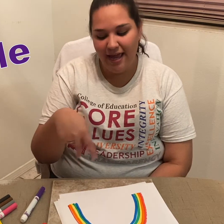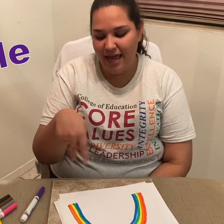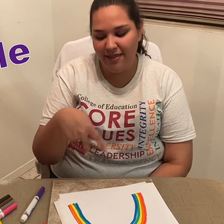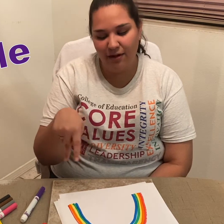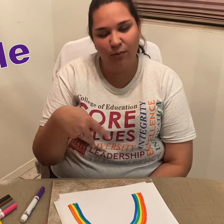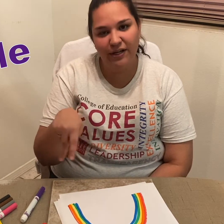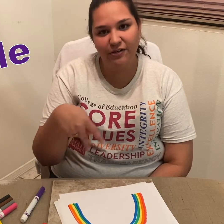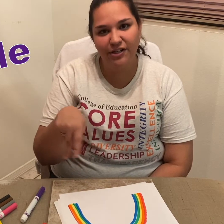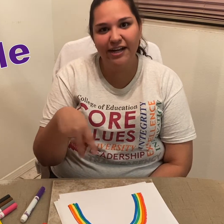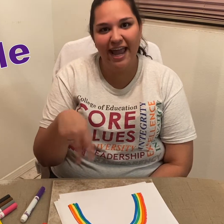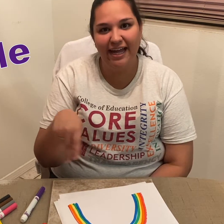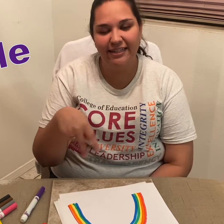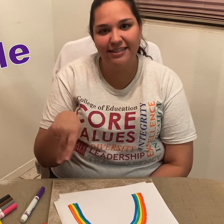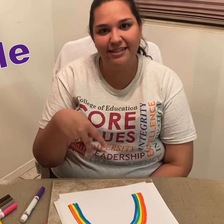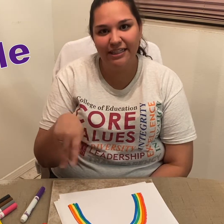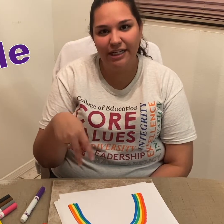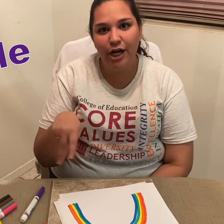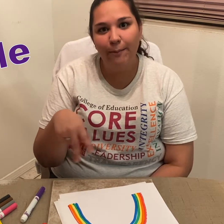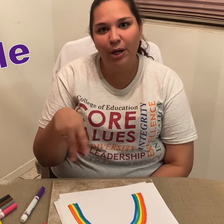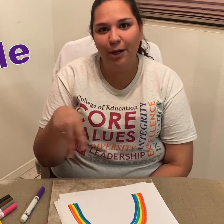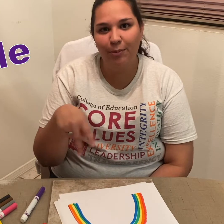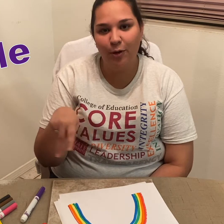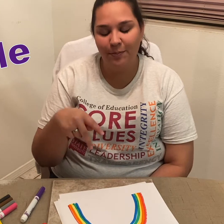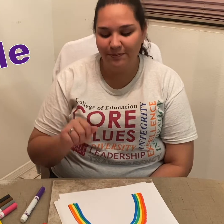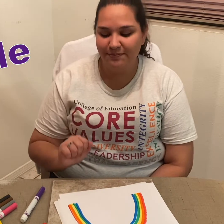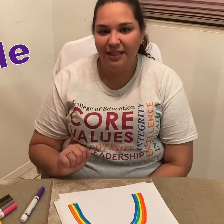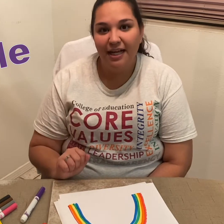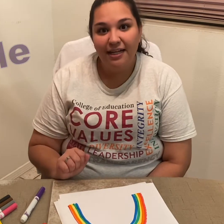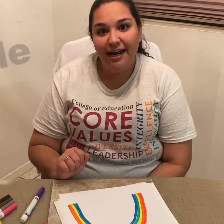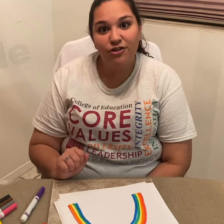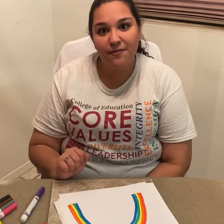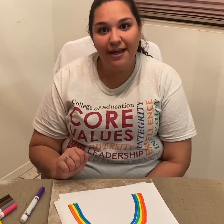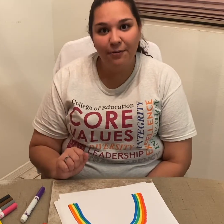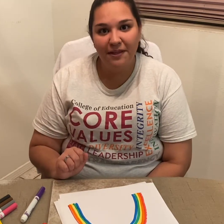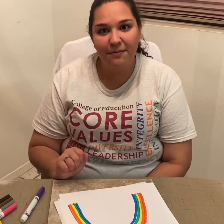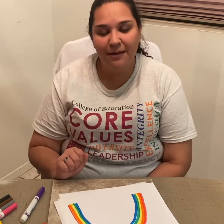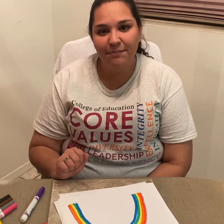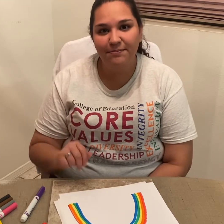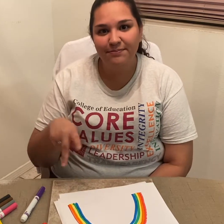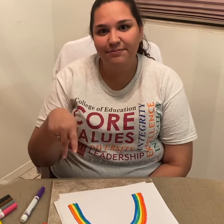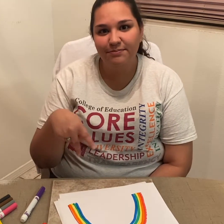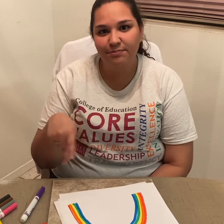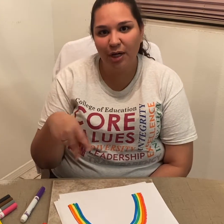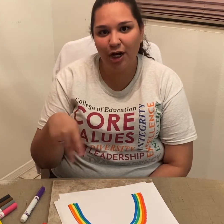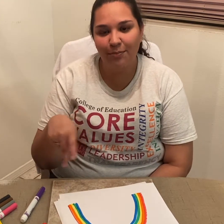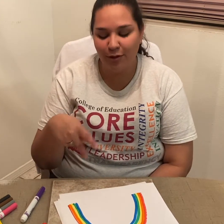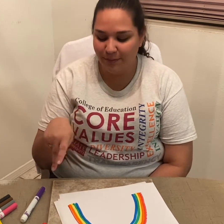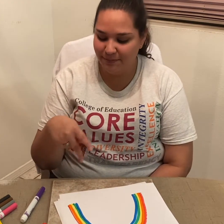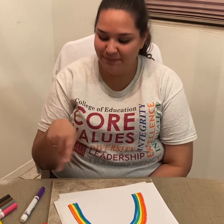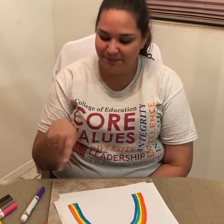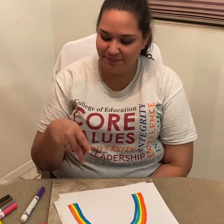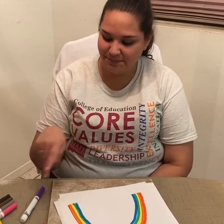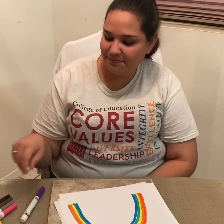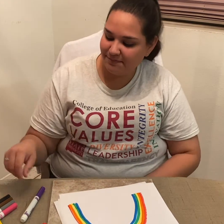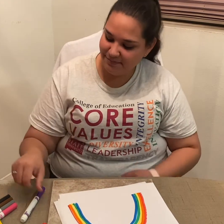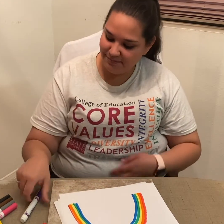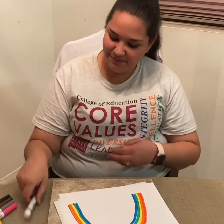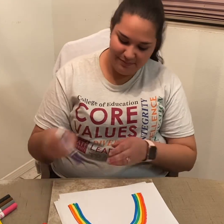and then wiggle your hand. *Signs 'purple'* Now, try it with me: *signs 'purple'*